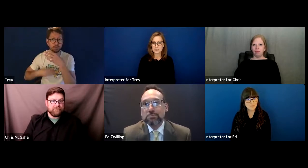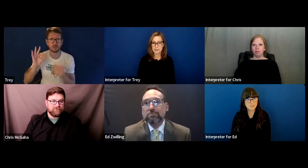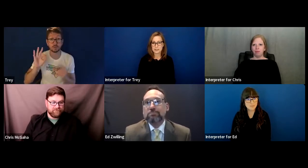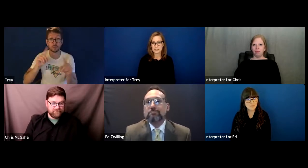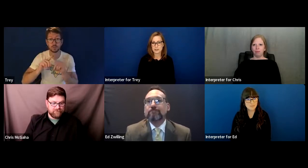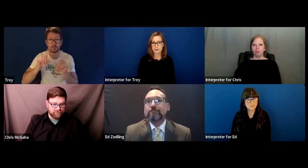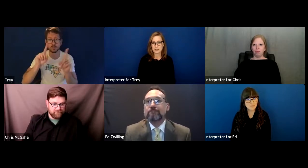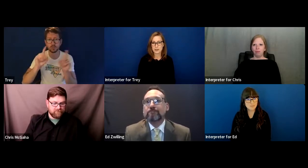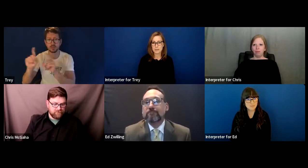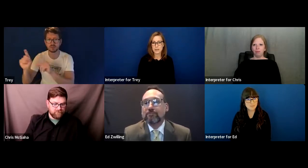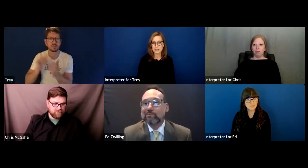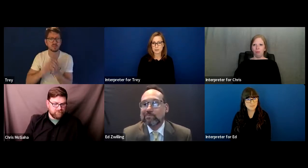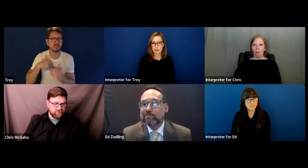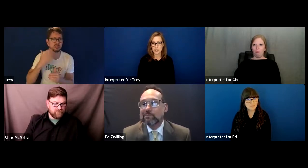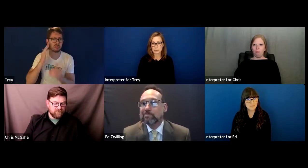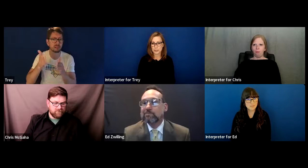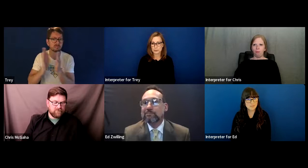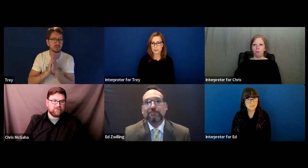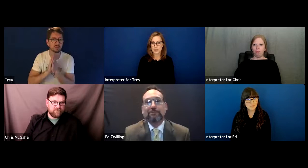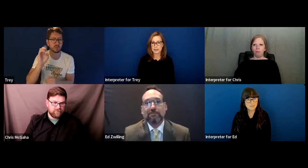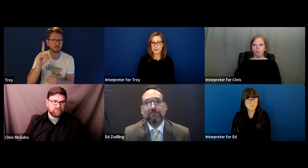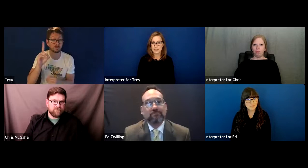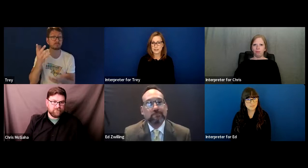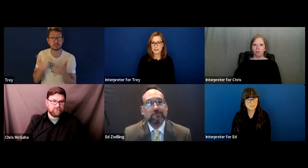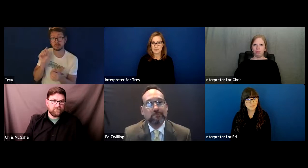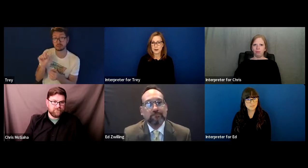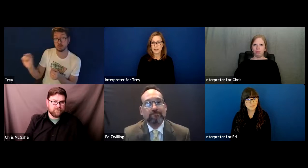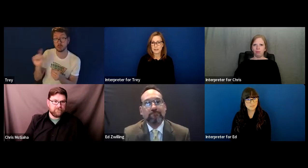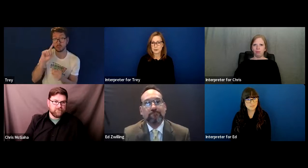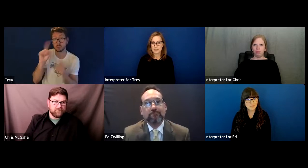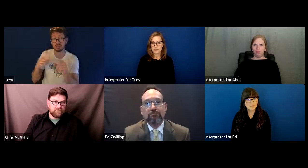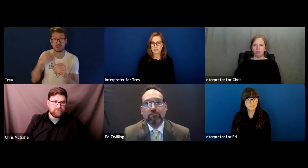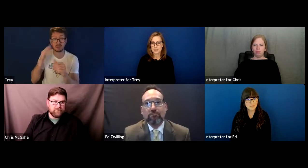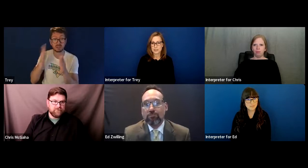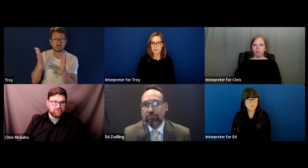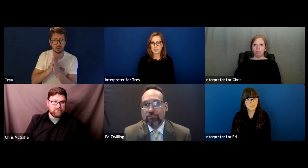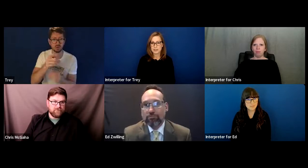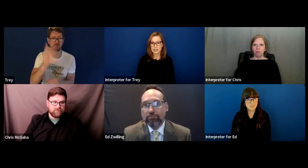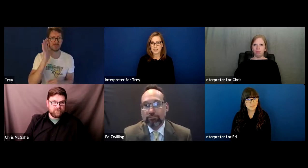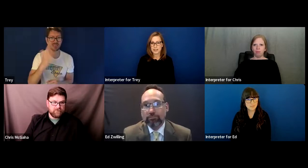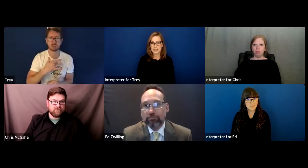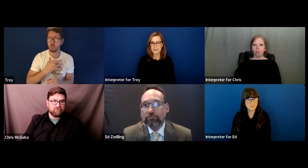going to touch on many different topics. We have got a variety of questions here.